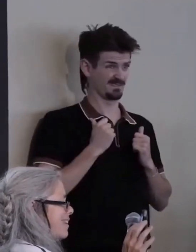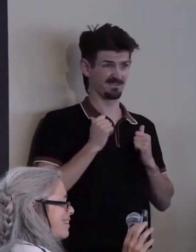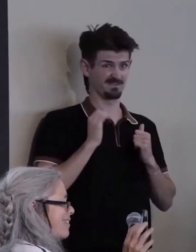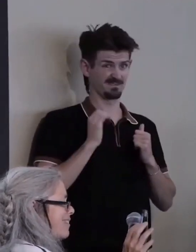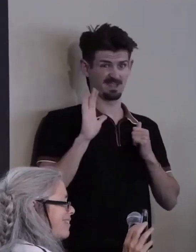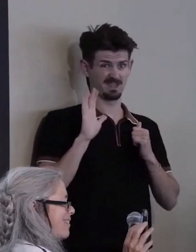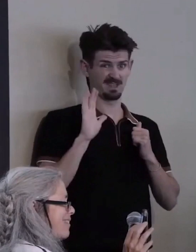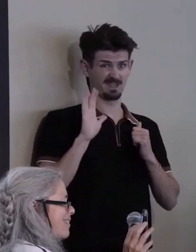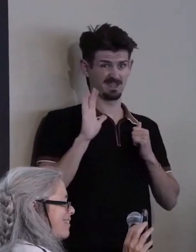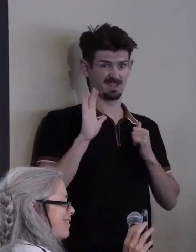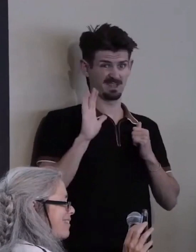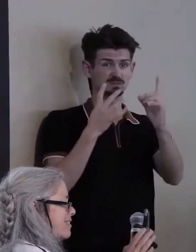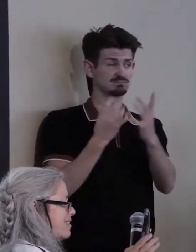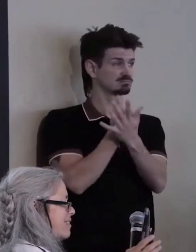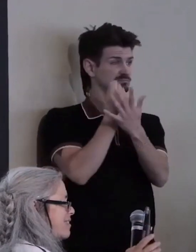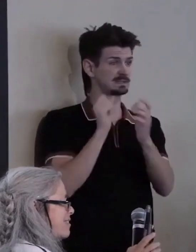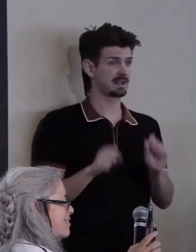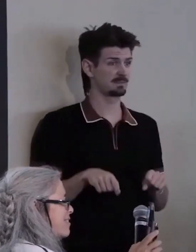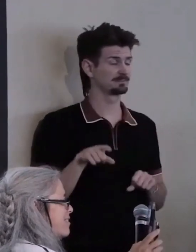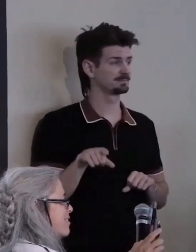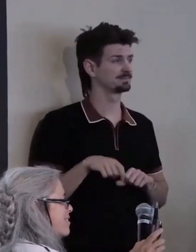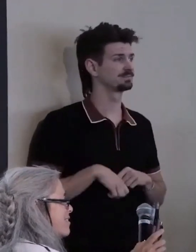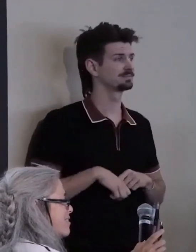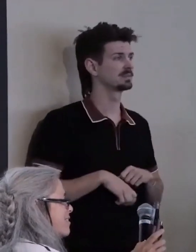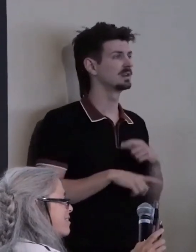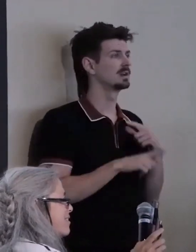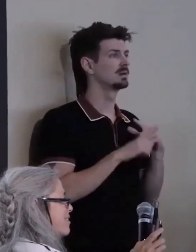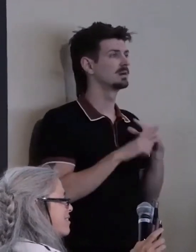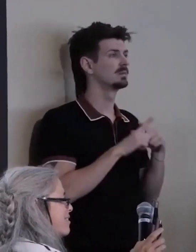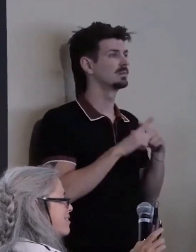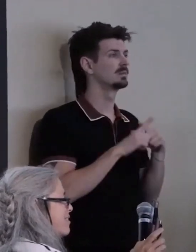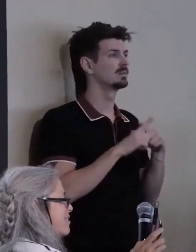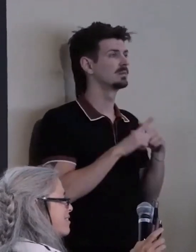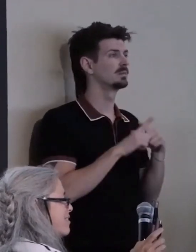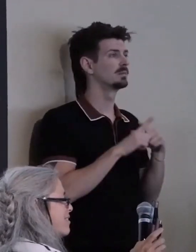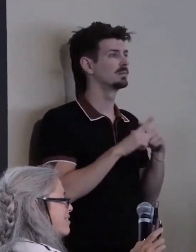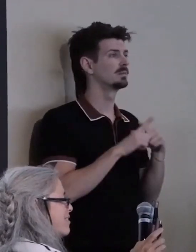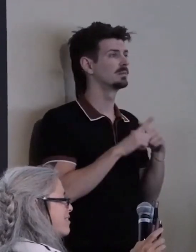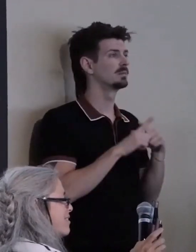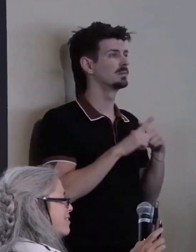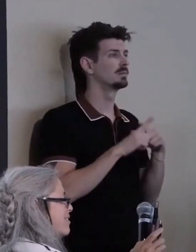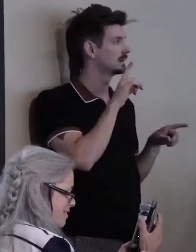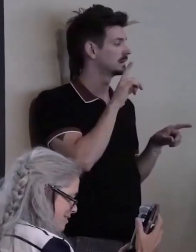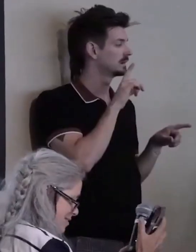We also wanted to build on the work of ADAPT and the Denver Gang of 19.